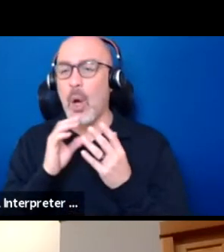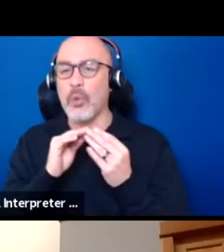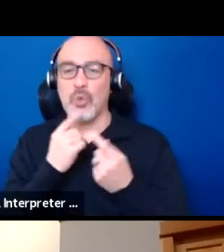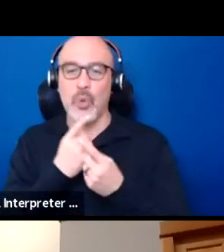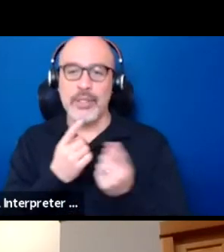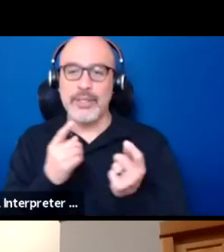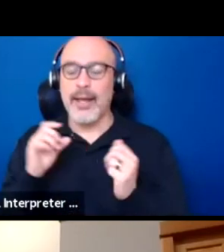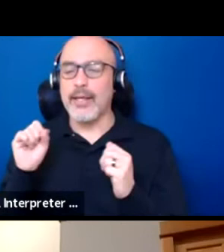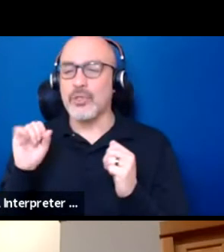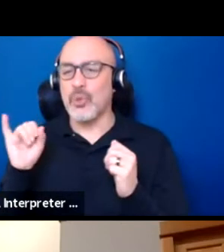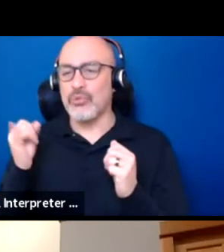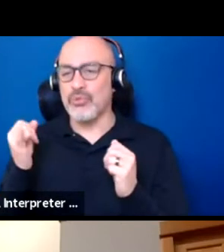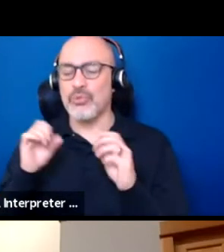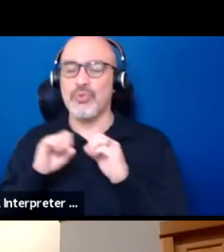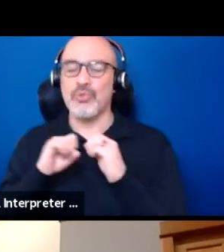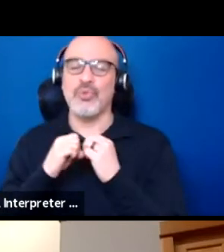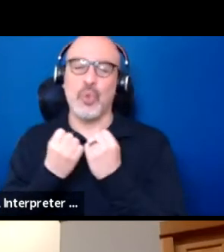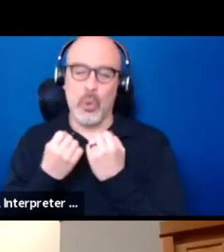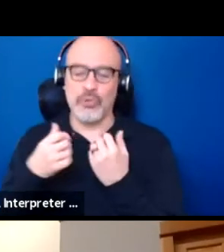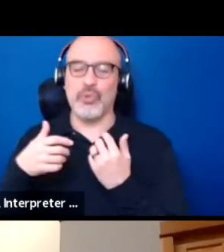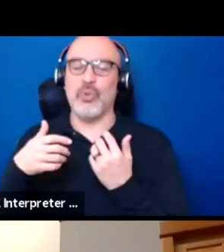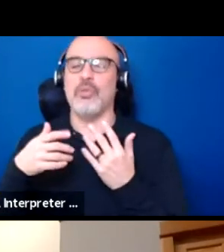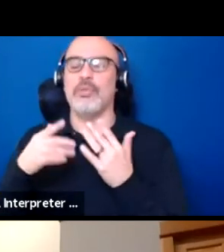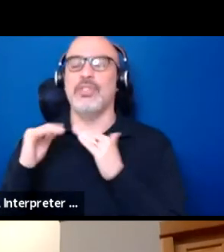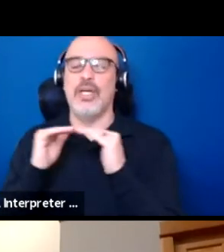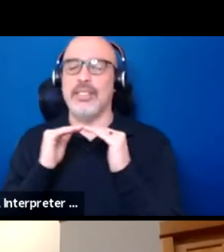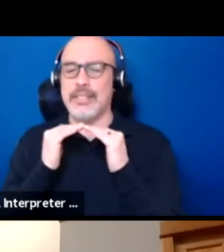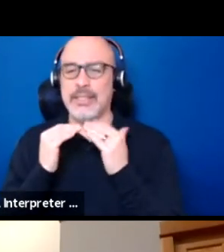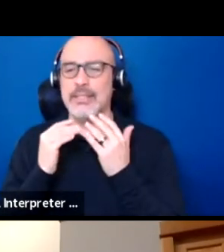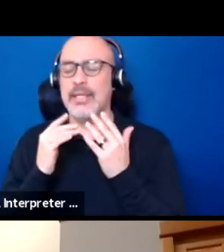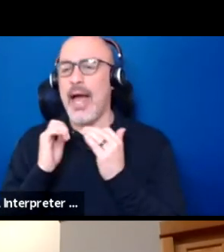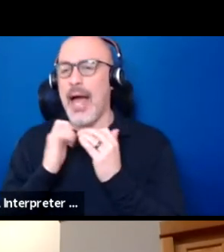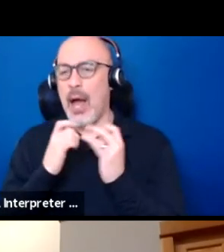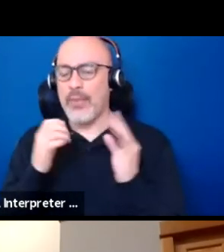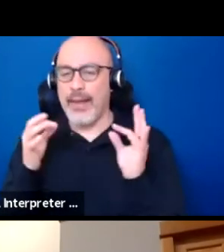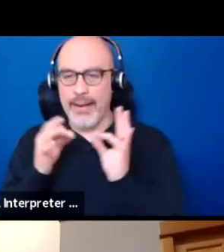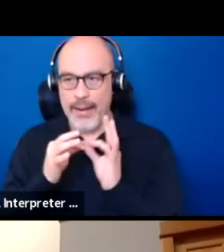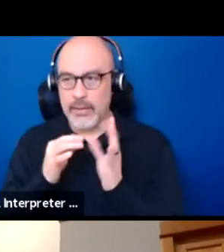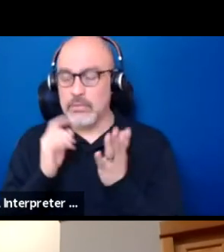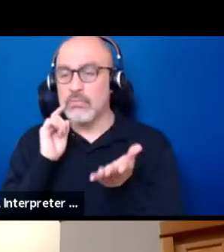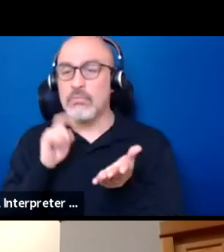and my goal is to have that acknowledgement of indigenous ways of knowing